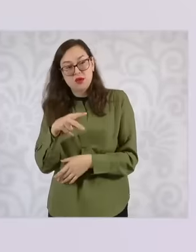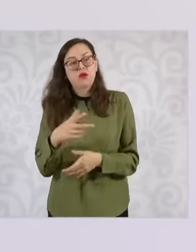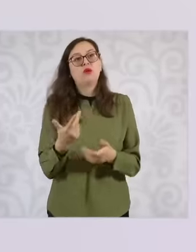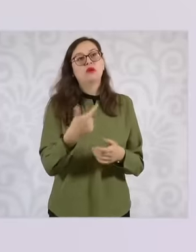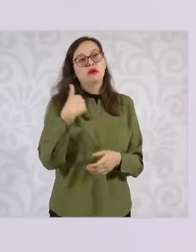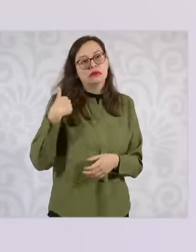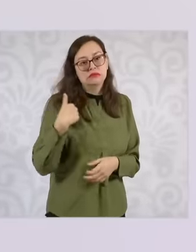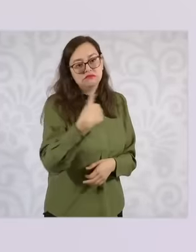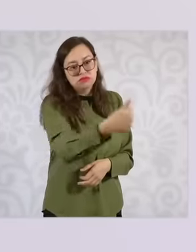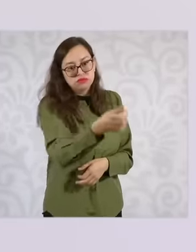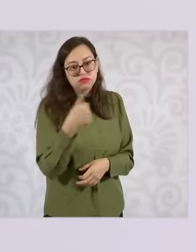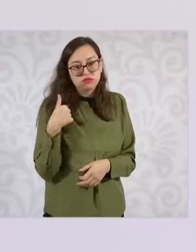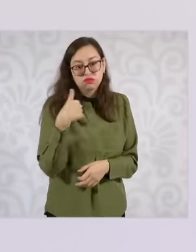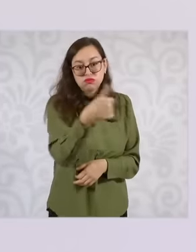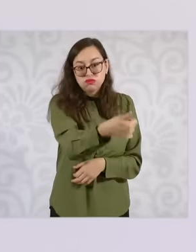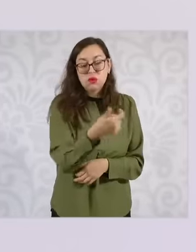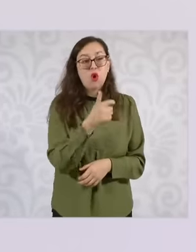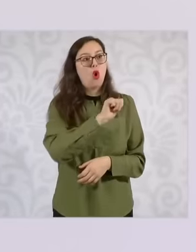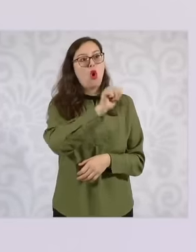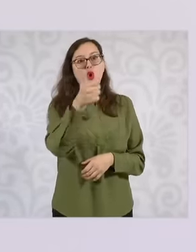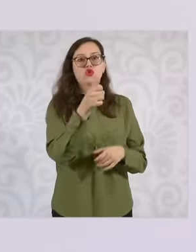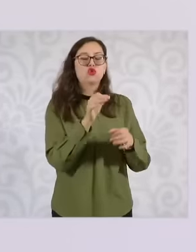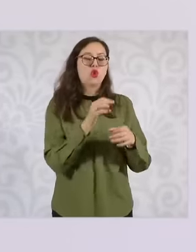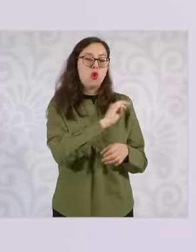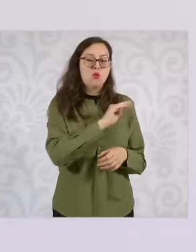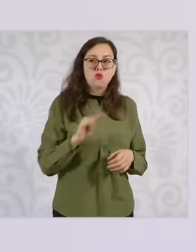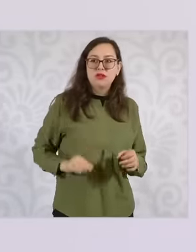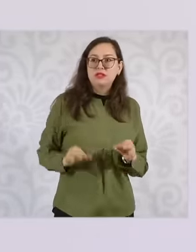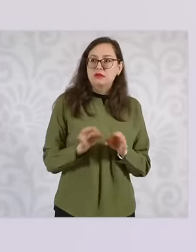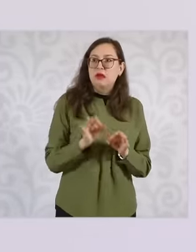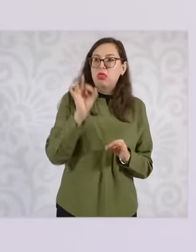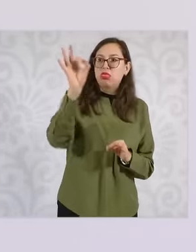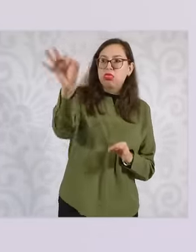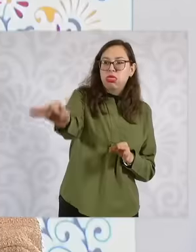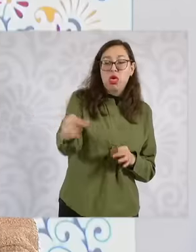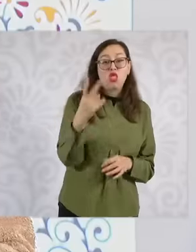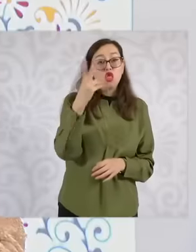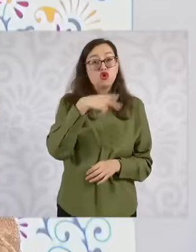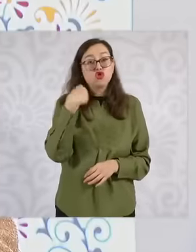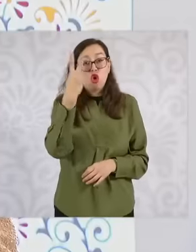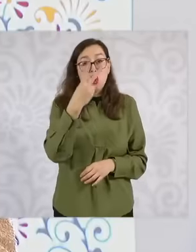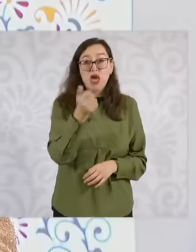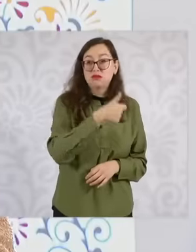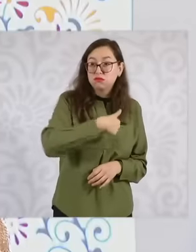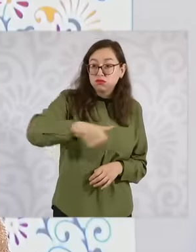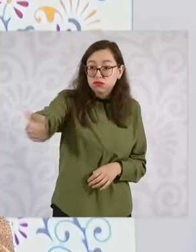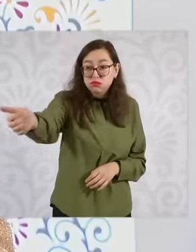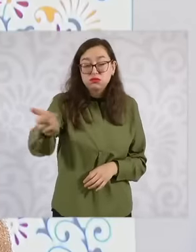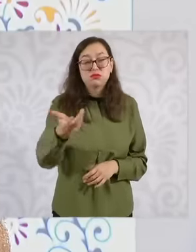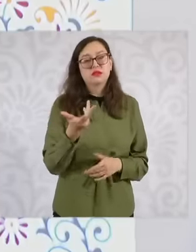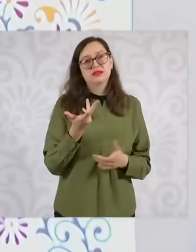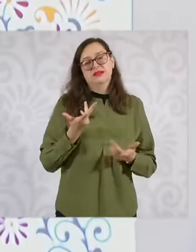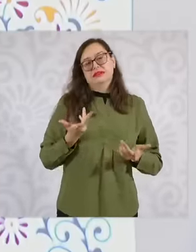they travel 2 hours from one place to another, so this program we sit down with the